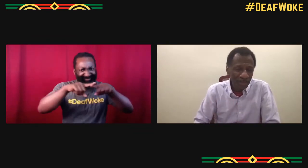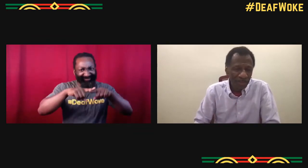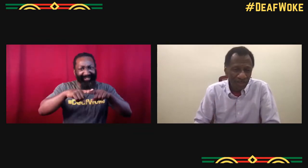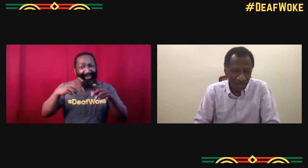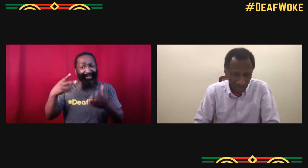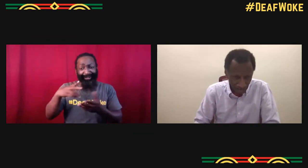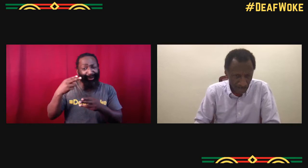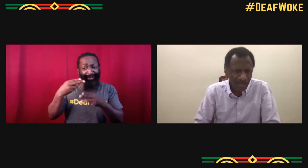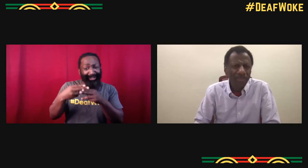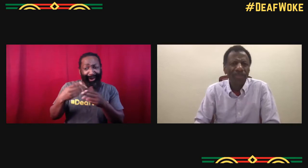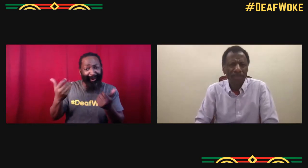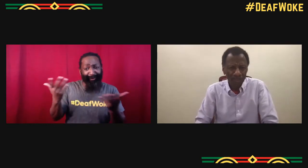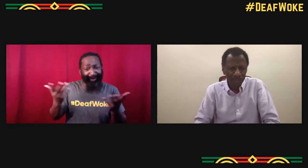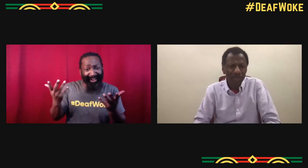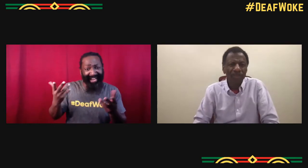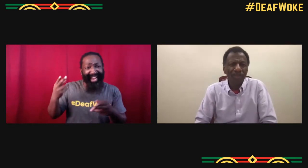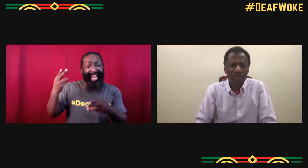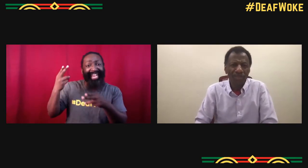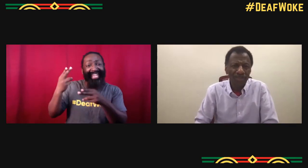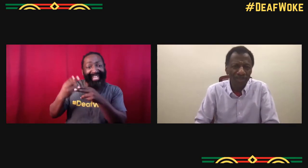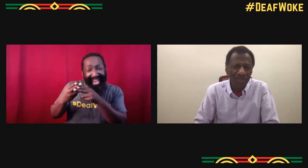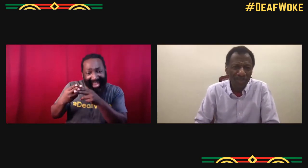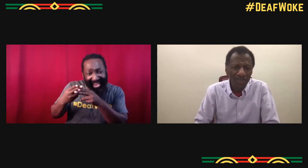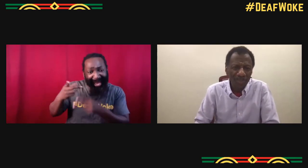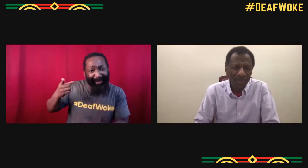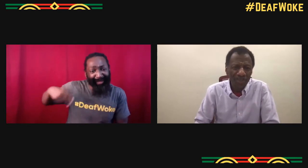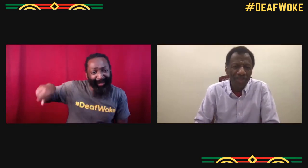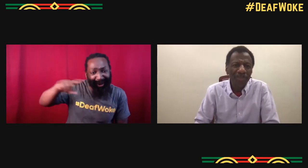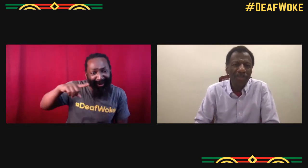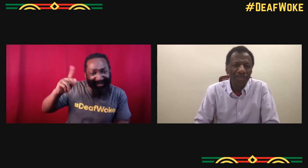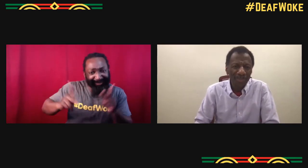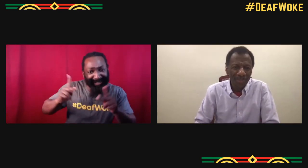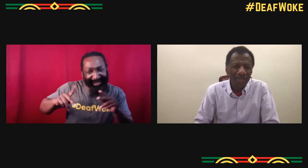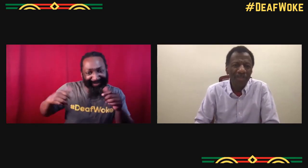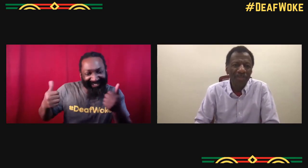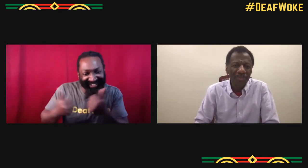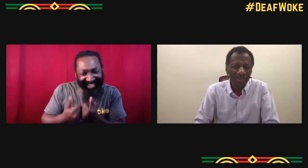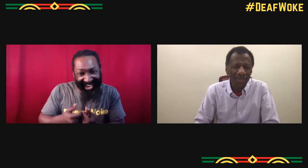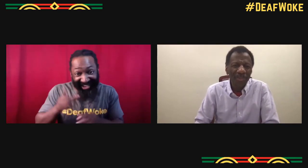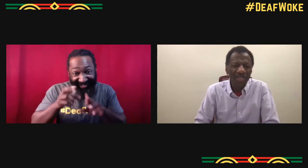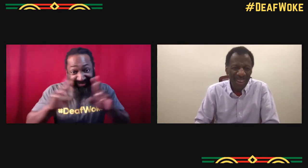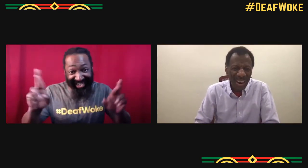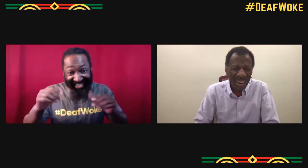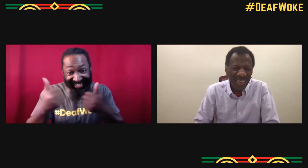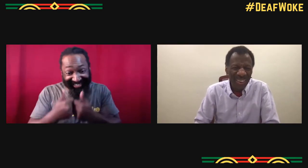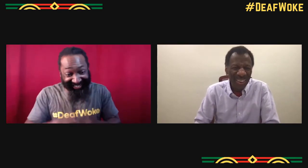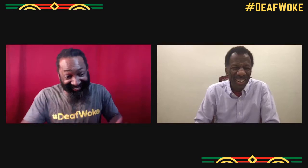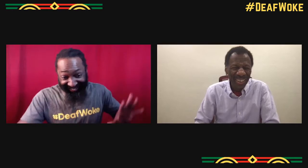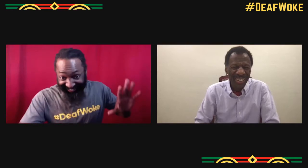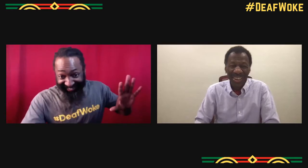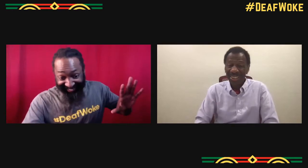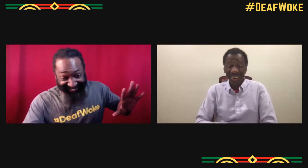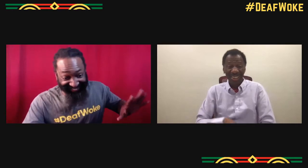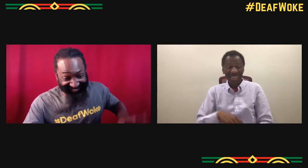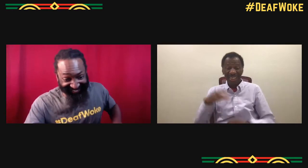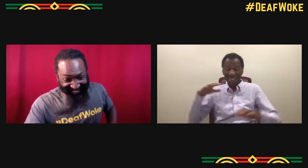who are those change makers. So we're gonna play a game called name those people, all right?